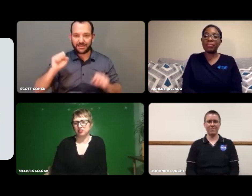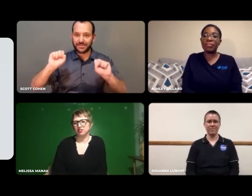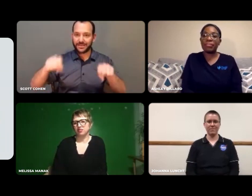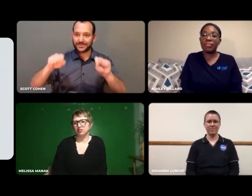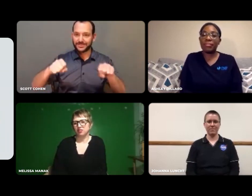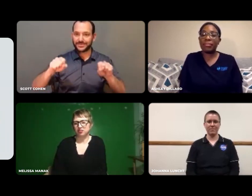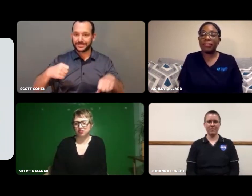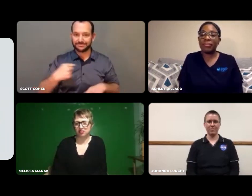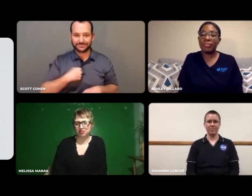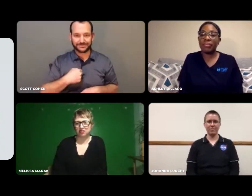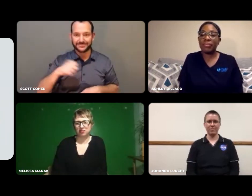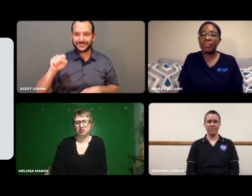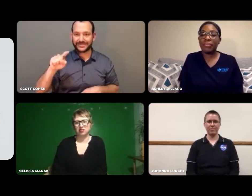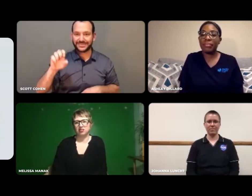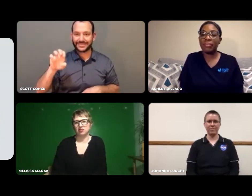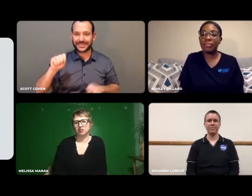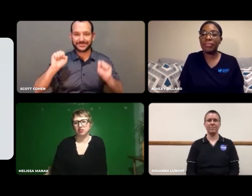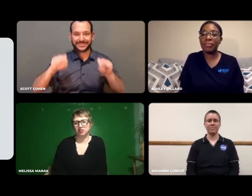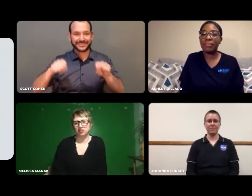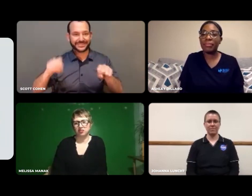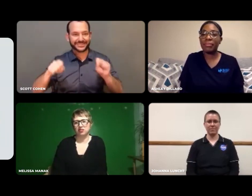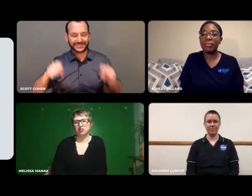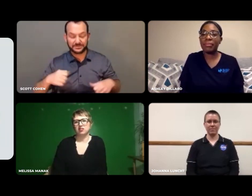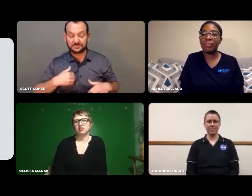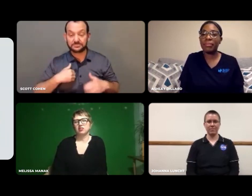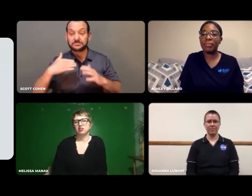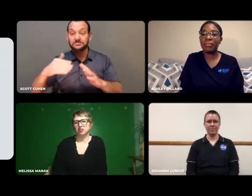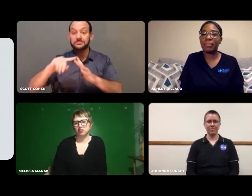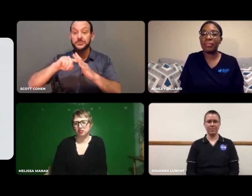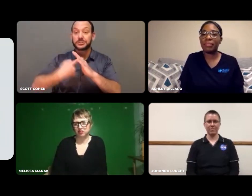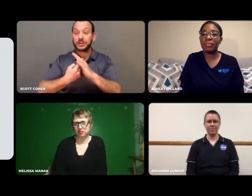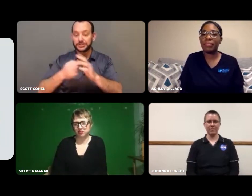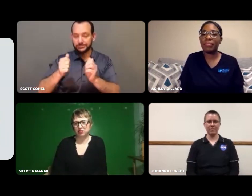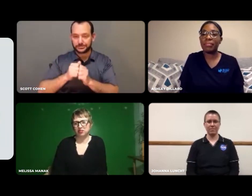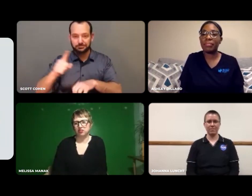When did you realize you could be a part of STEM?